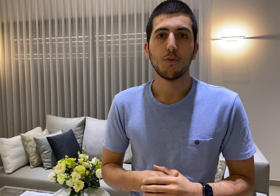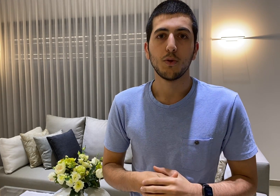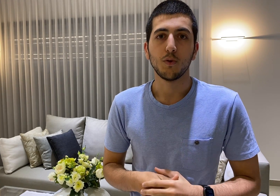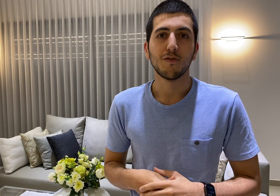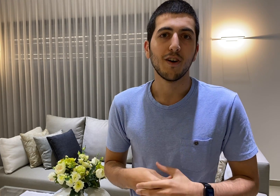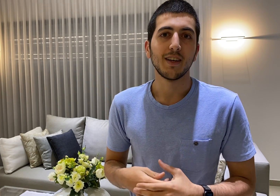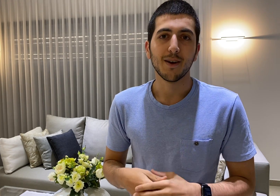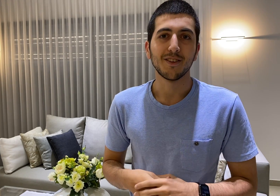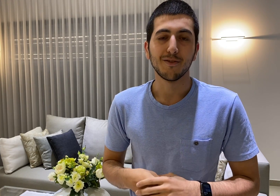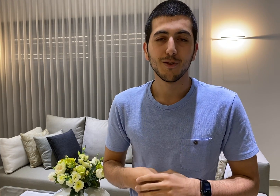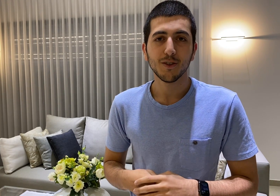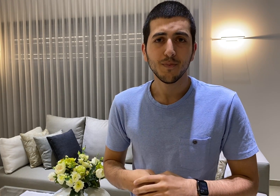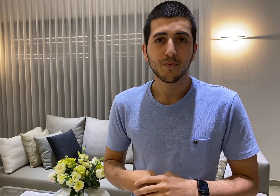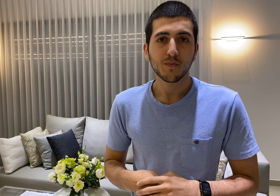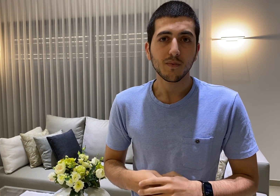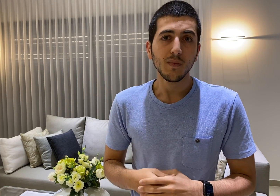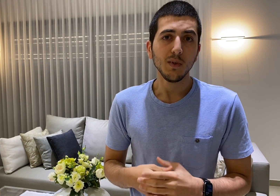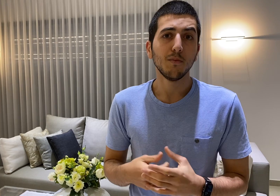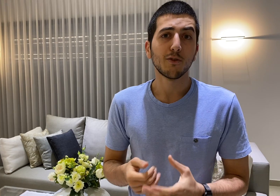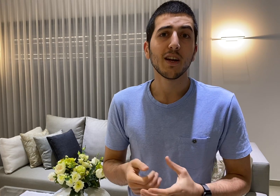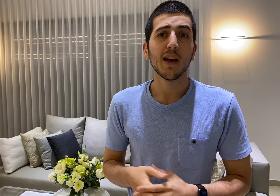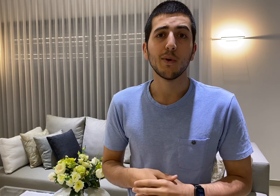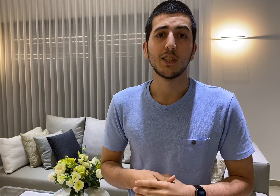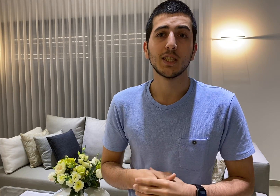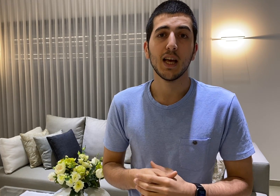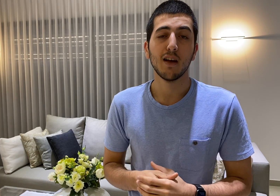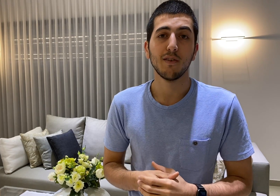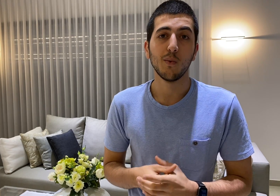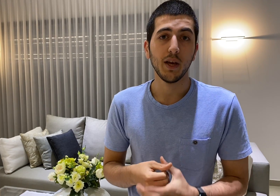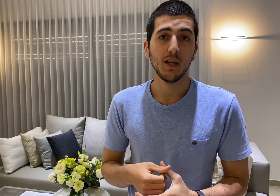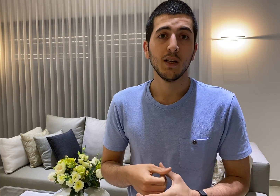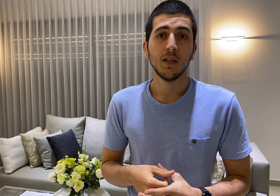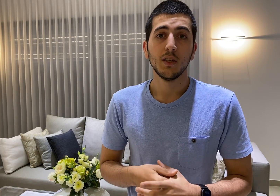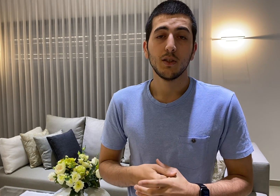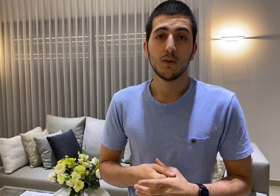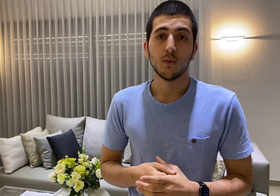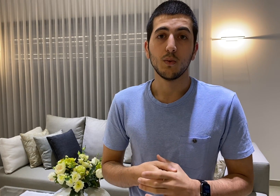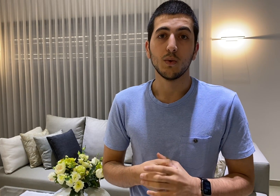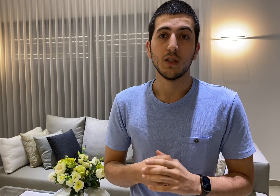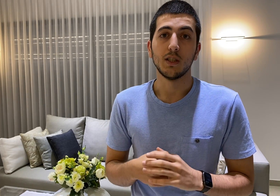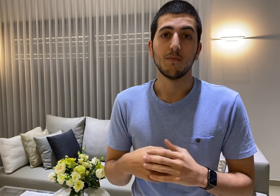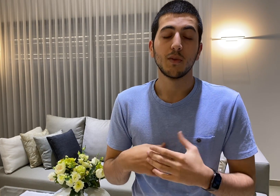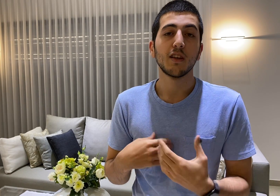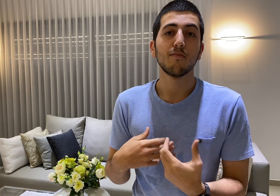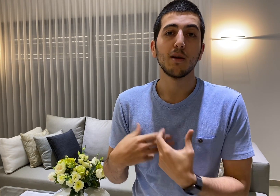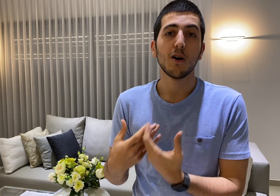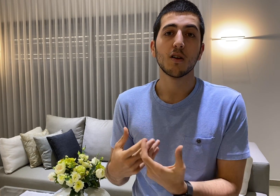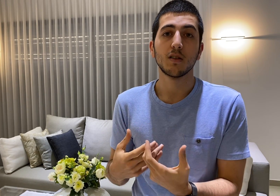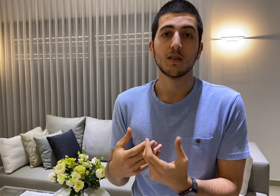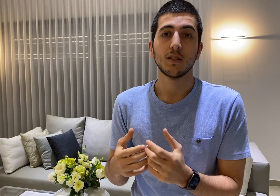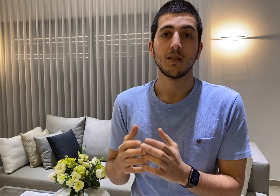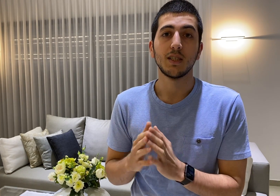to find out in the future but right now I just have a way to give my models the